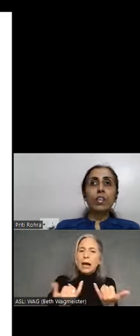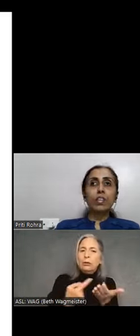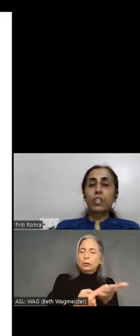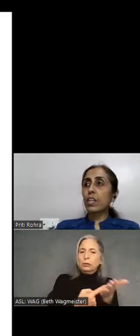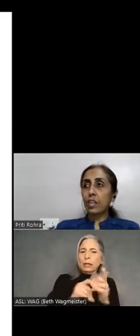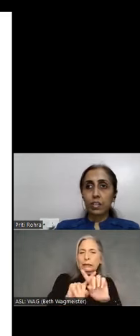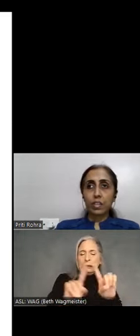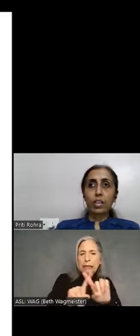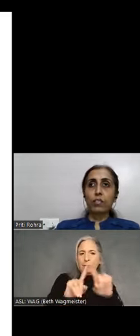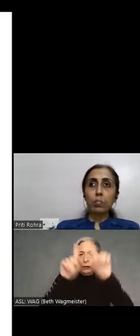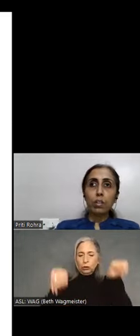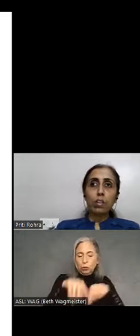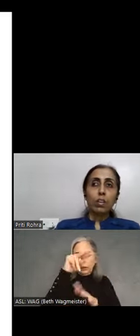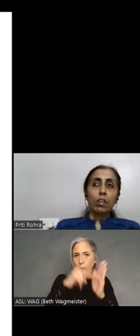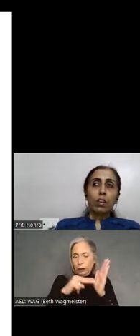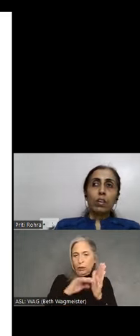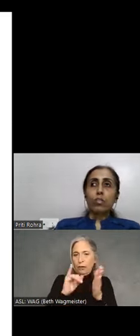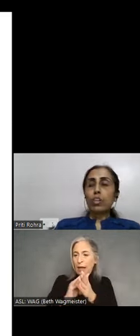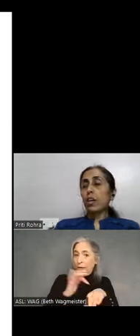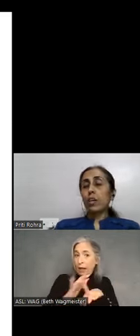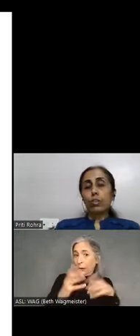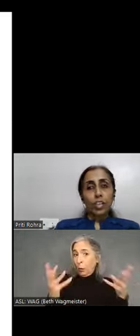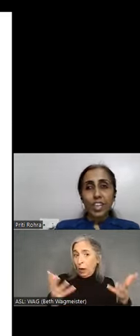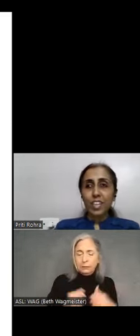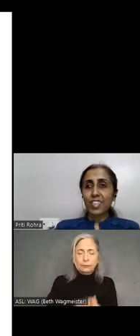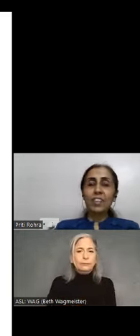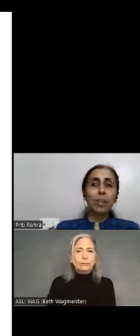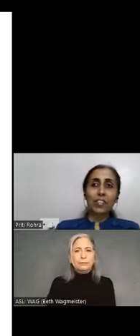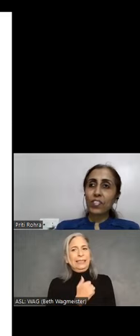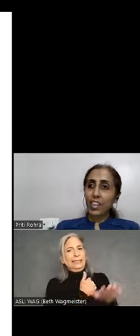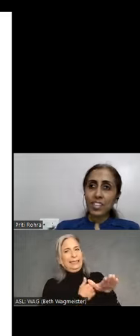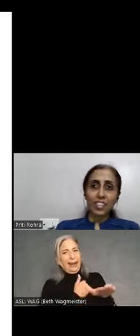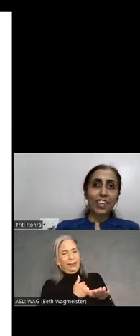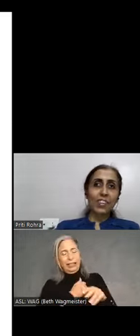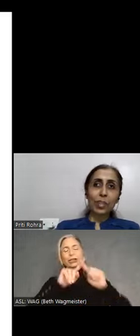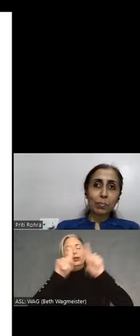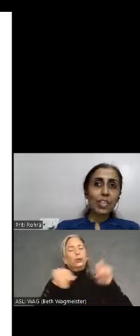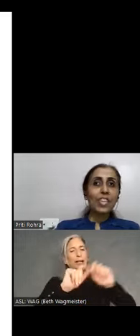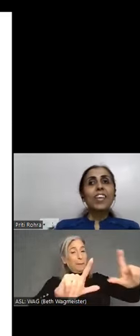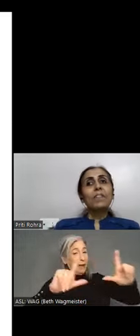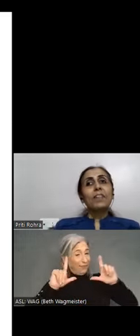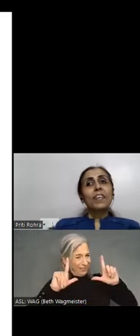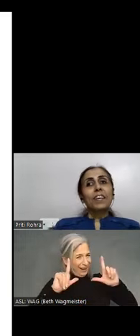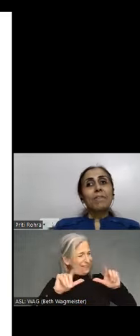screen readers that are available. Today -- sorry, screen magnifiers that are available.